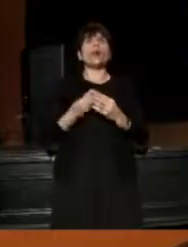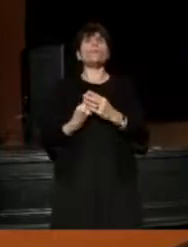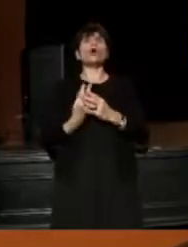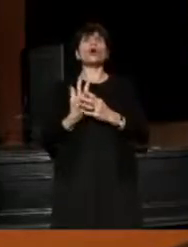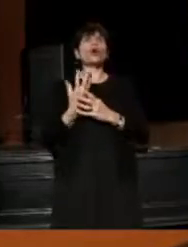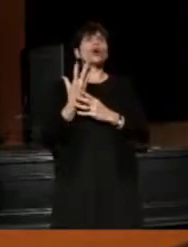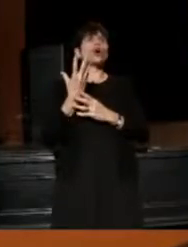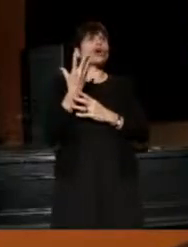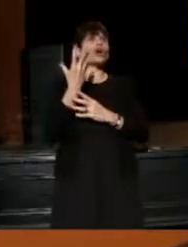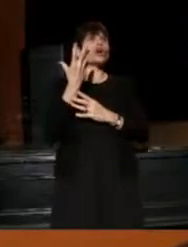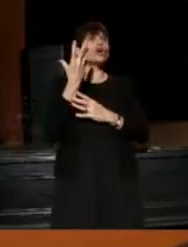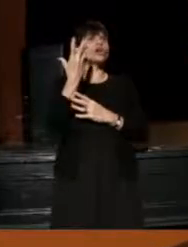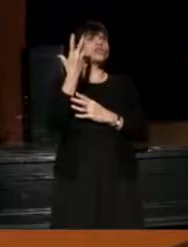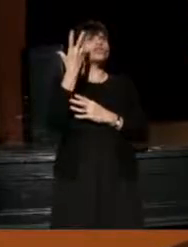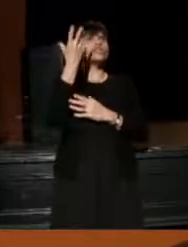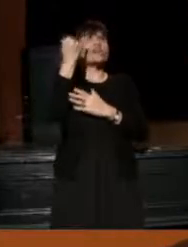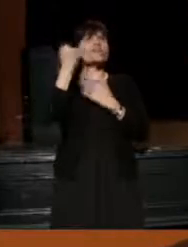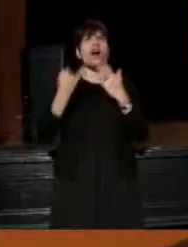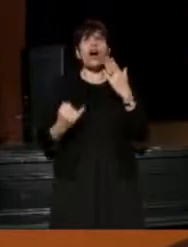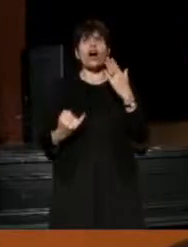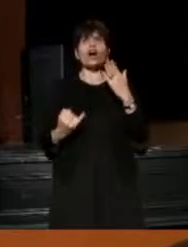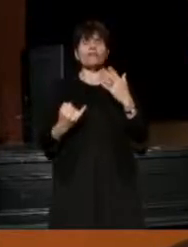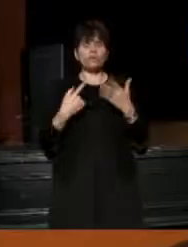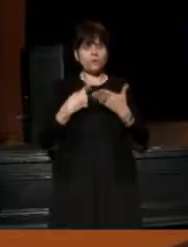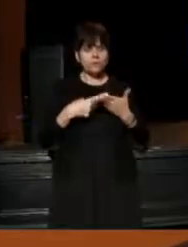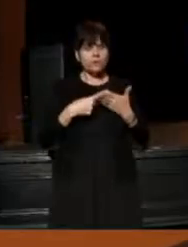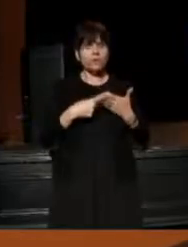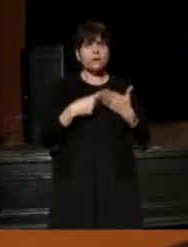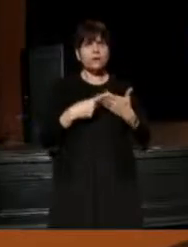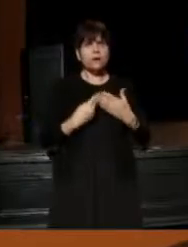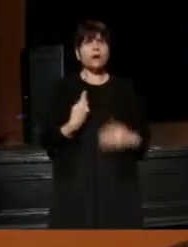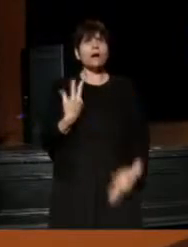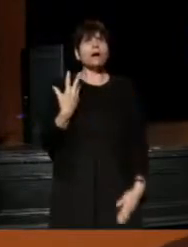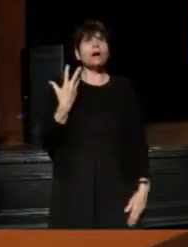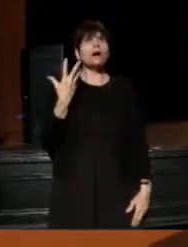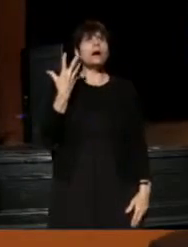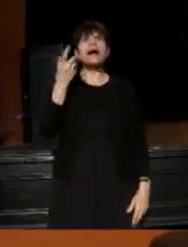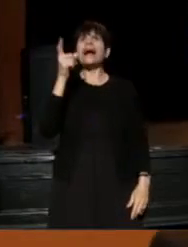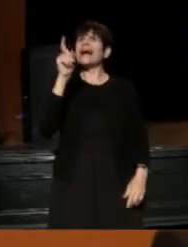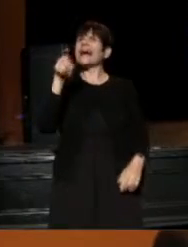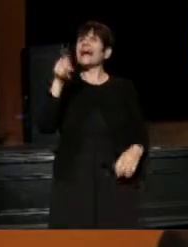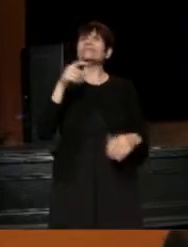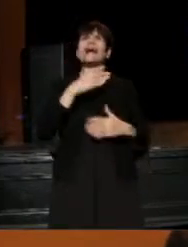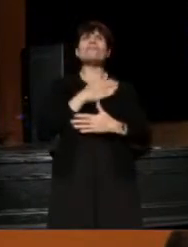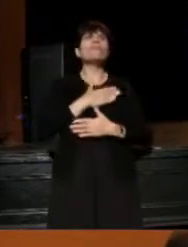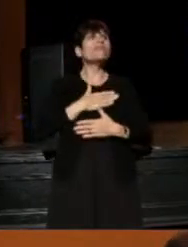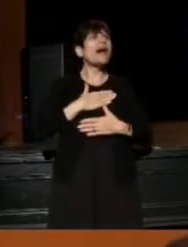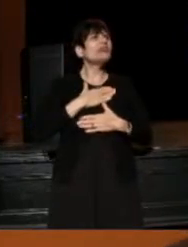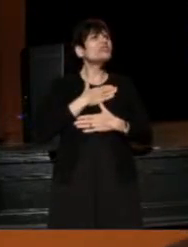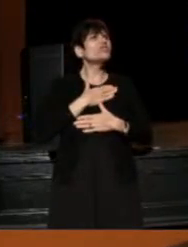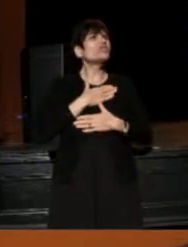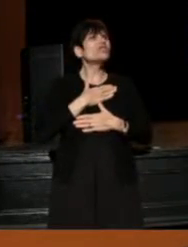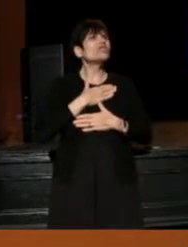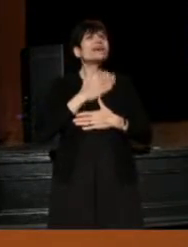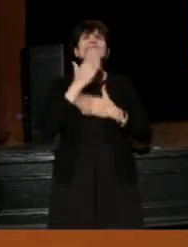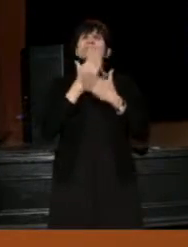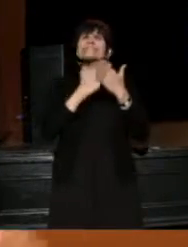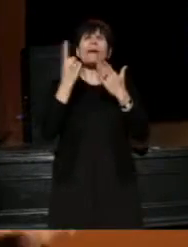Because finally they have to have pleasure in something other than just the fact